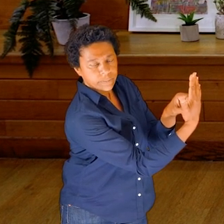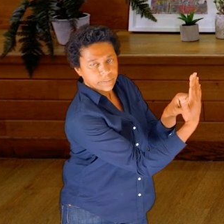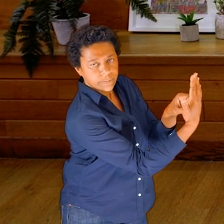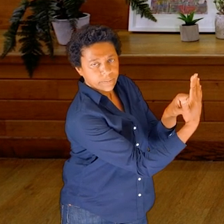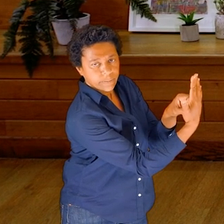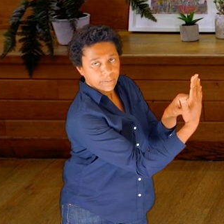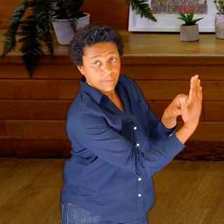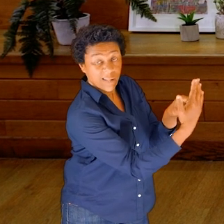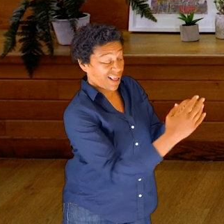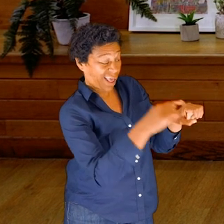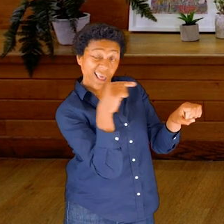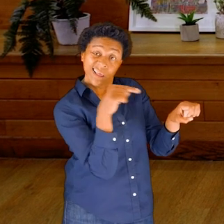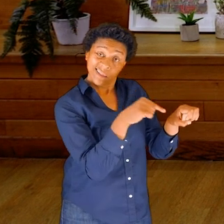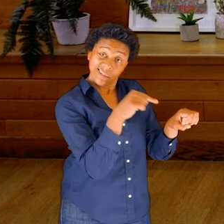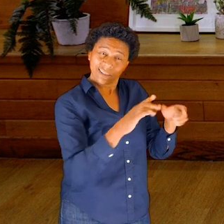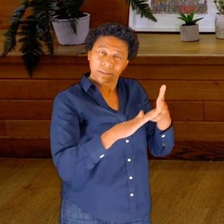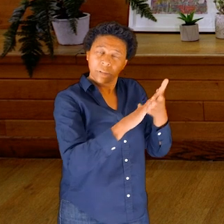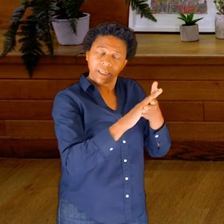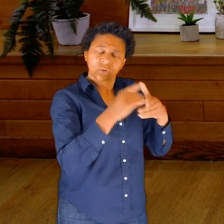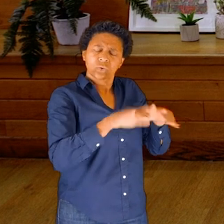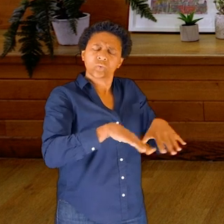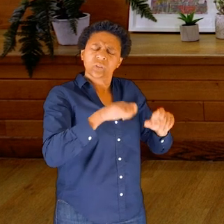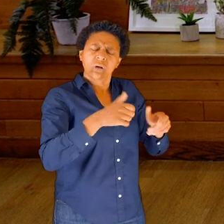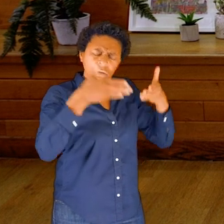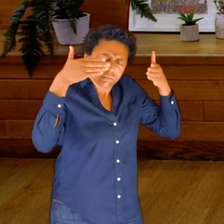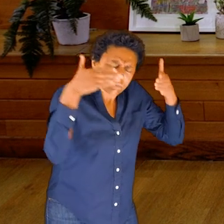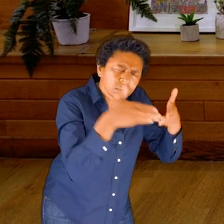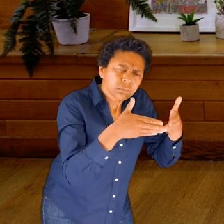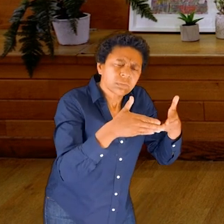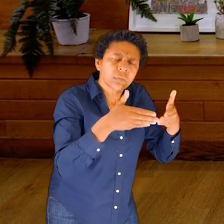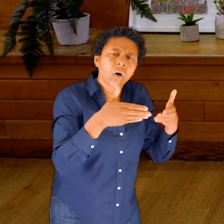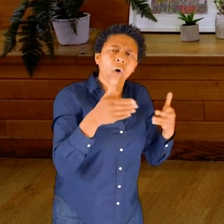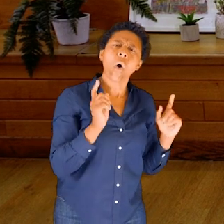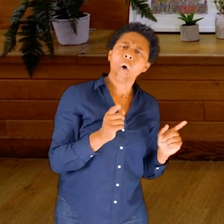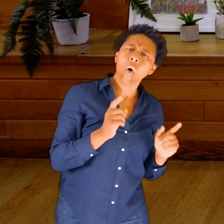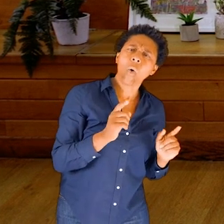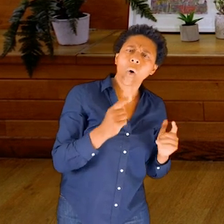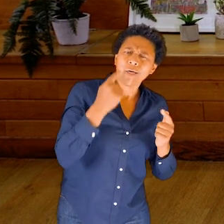And this is to bring a bit of attention to the eyeballs.